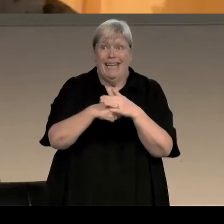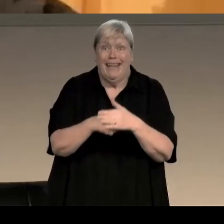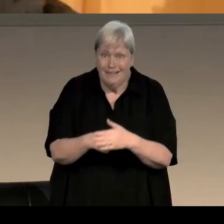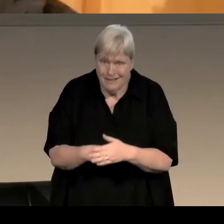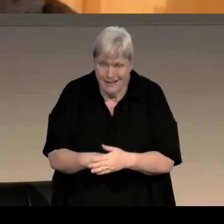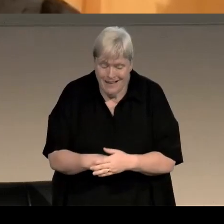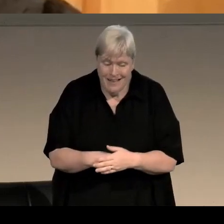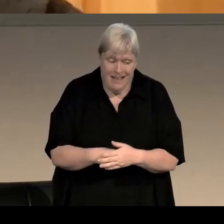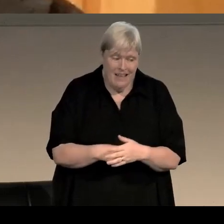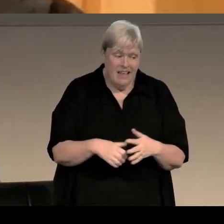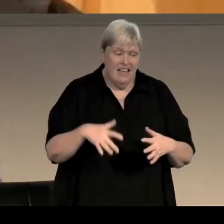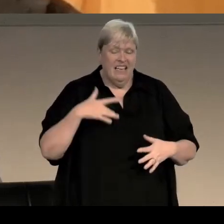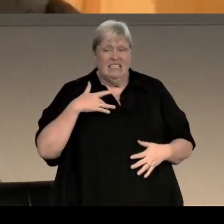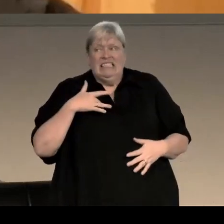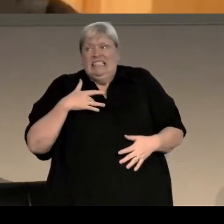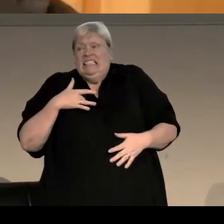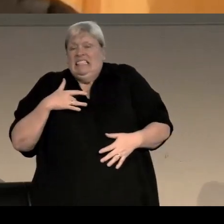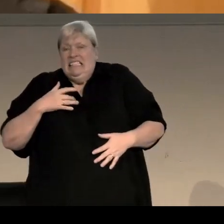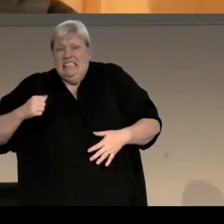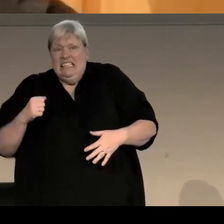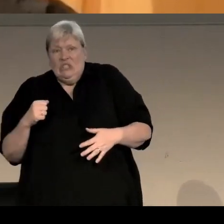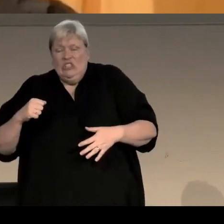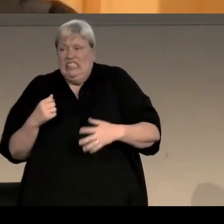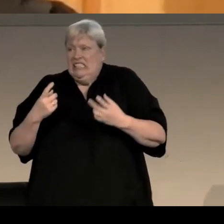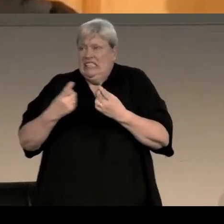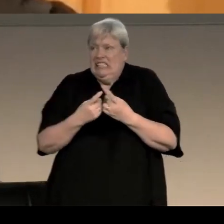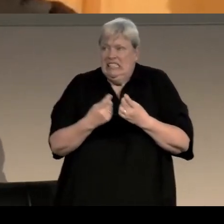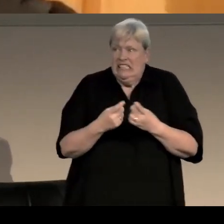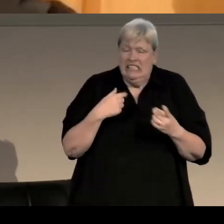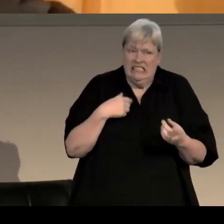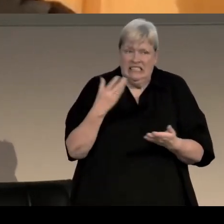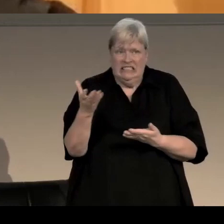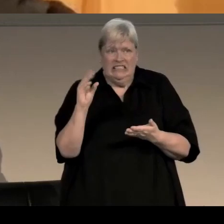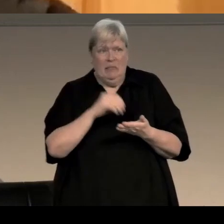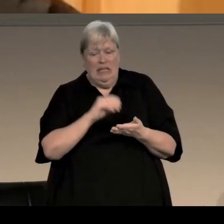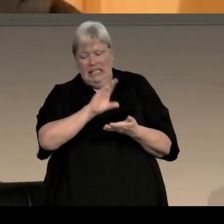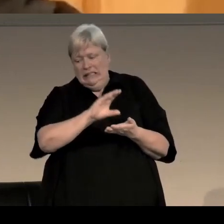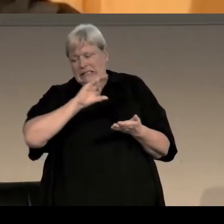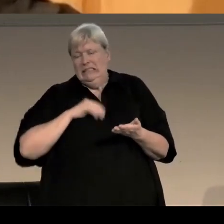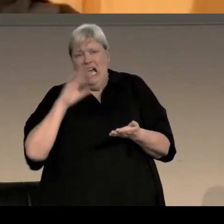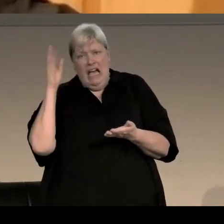and, you know, I've got that terrible Scottish Presbyterian thing of, you know, "I've taken their money i have to give them a book", you know,